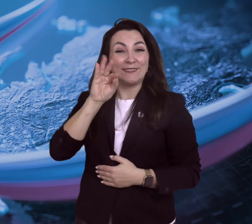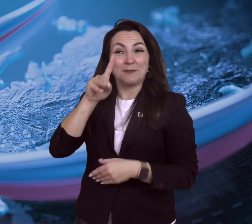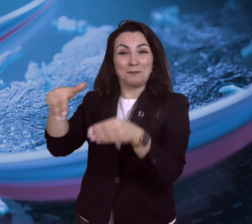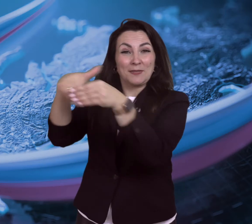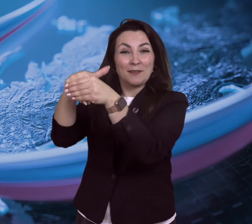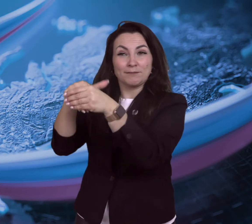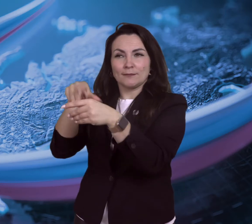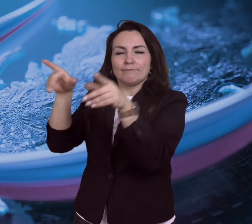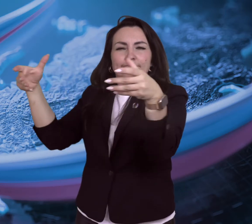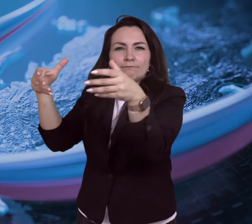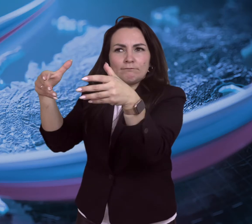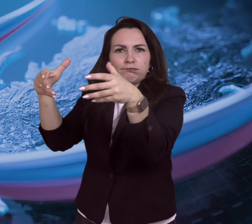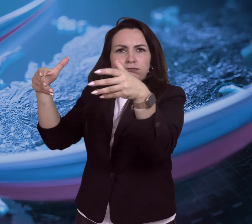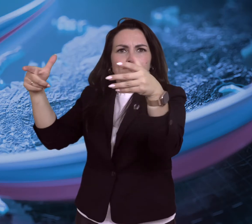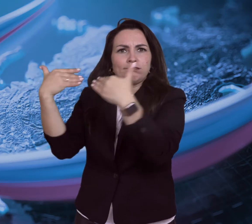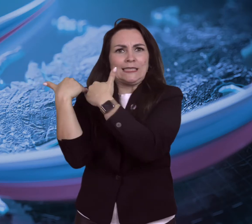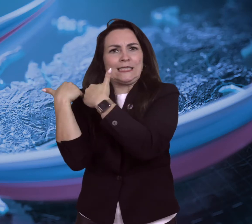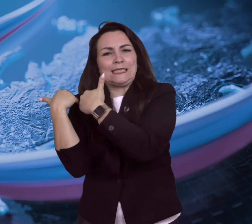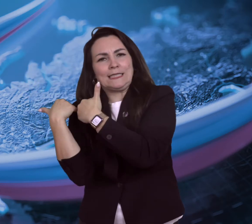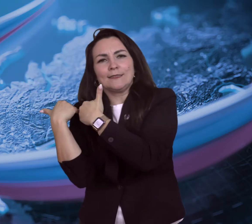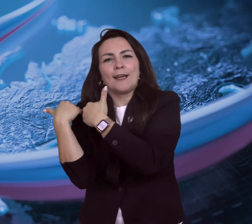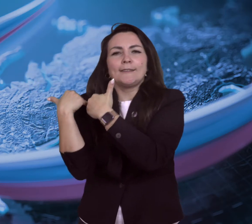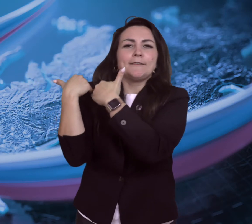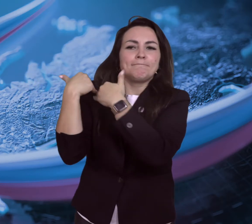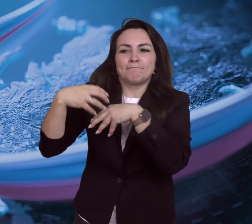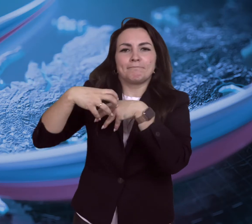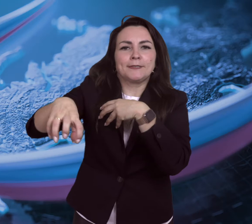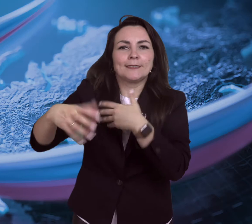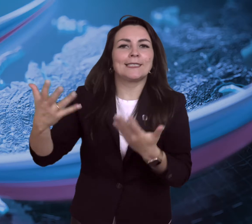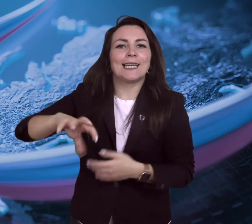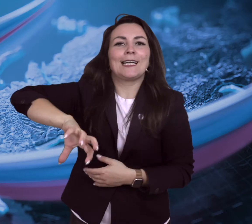The number of WFD members increased,